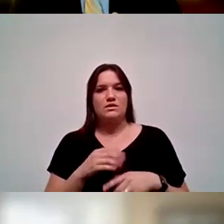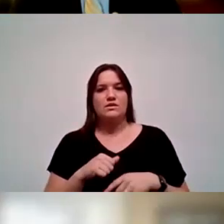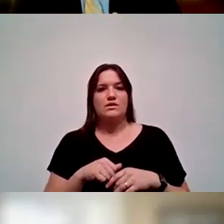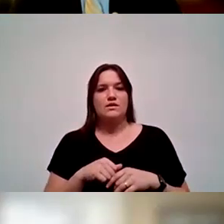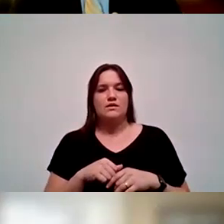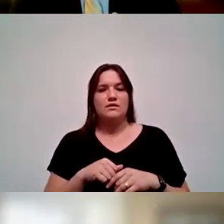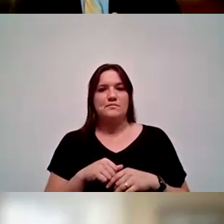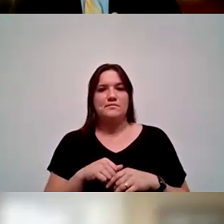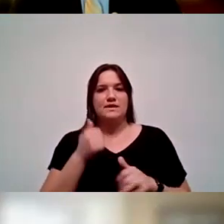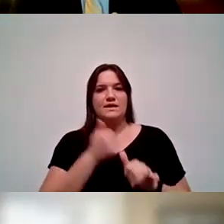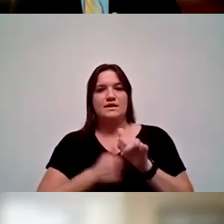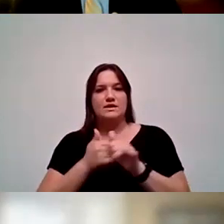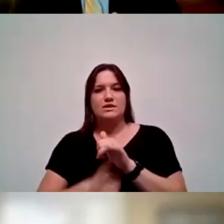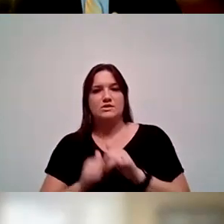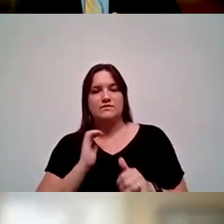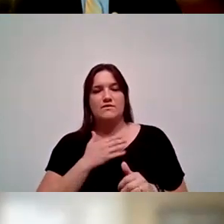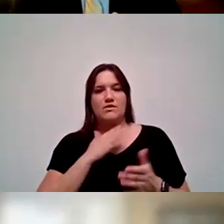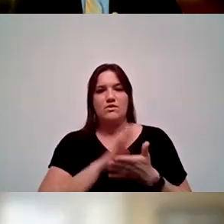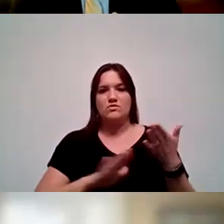At each other colleges throughout the district,